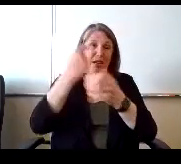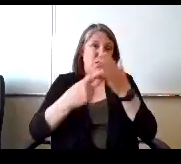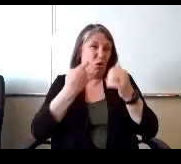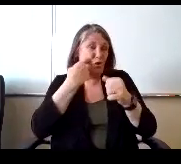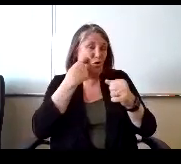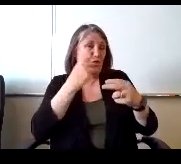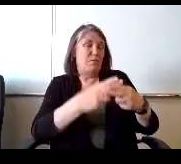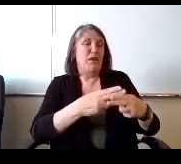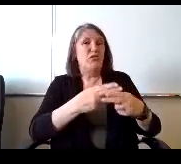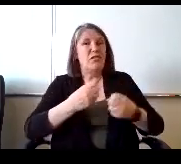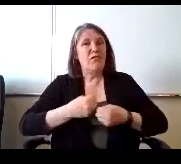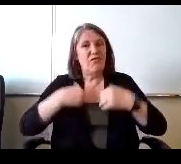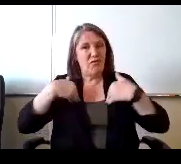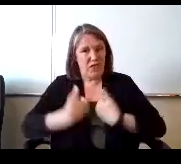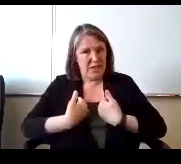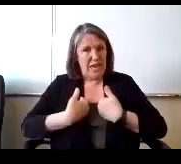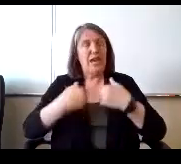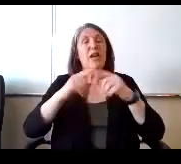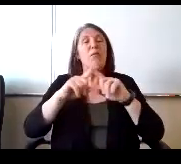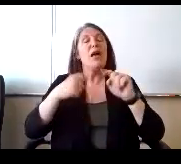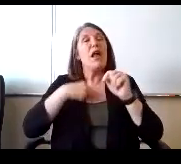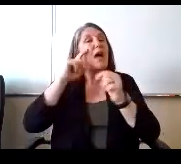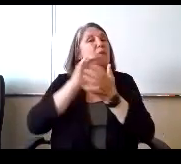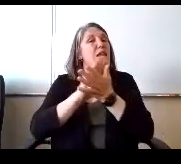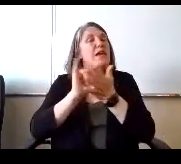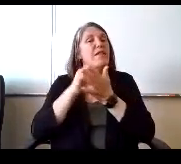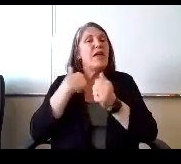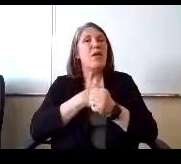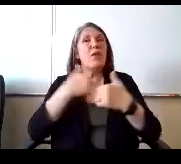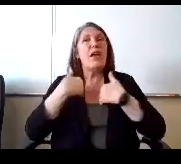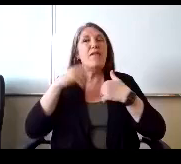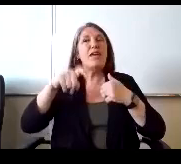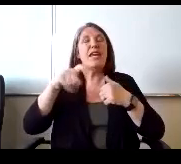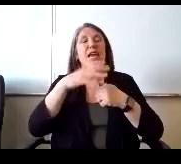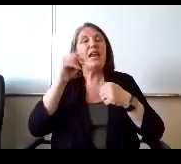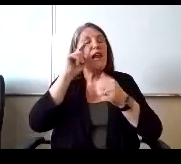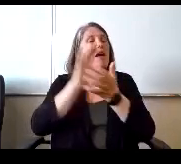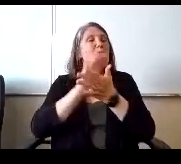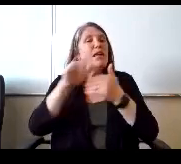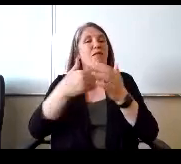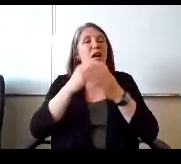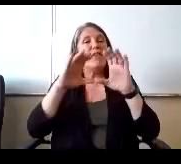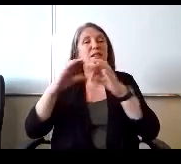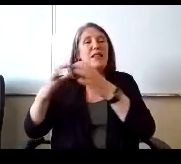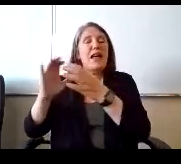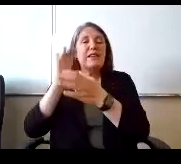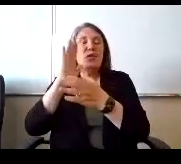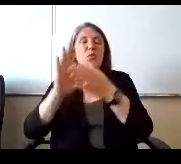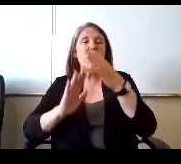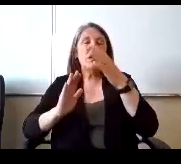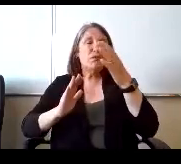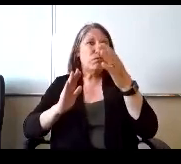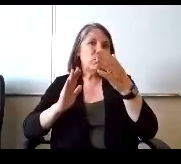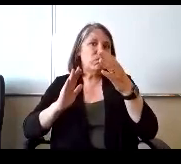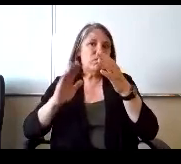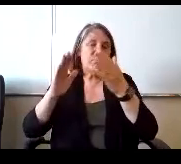but I do believe we have a need and I believe all these classes will fill up quickly because of the price and